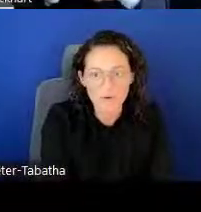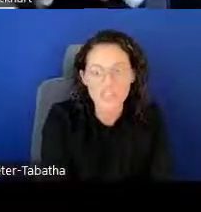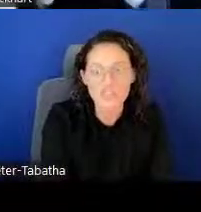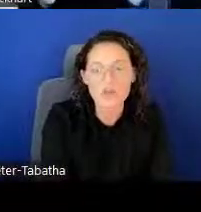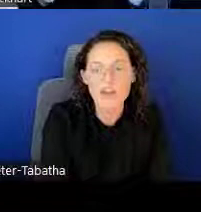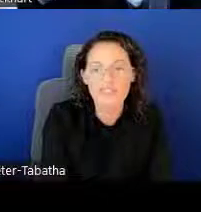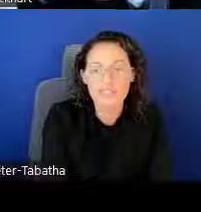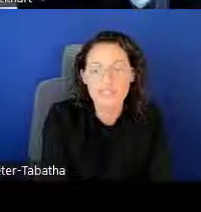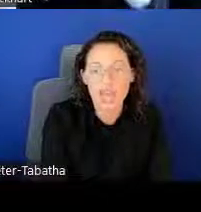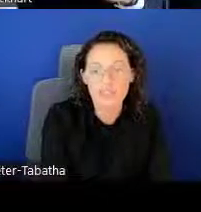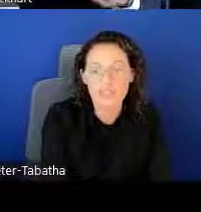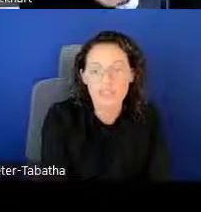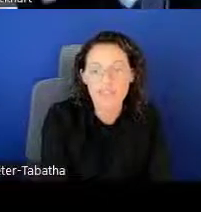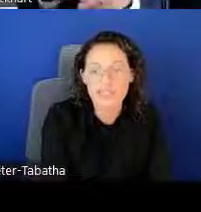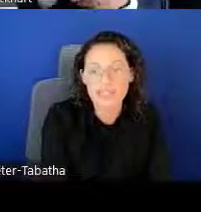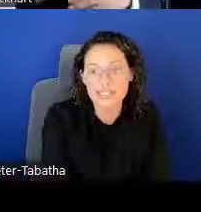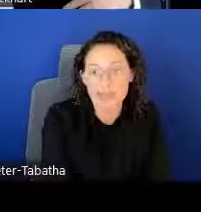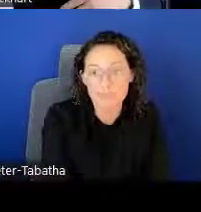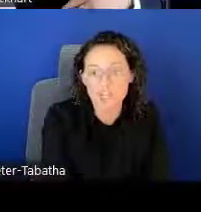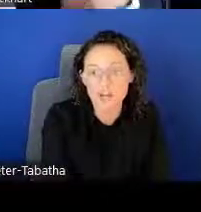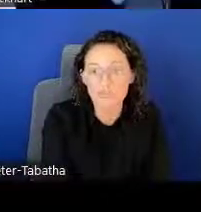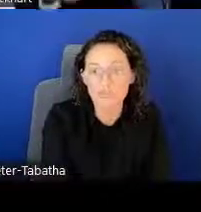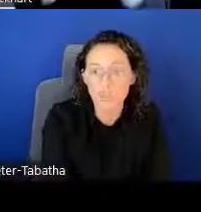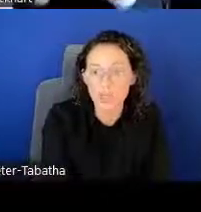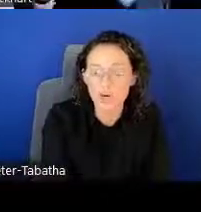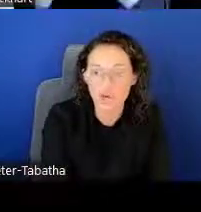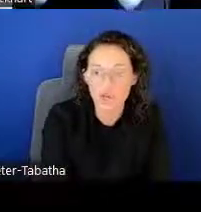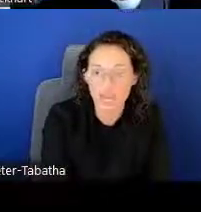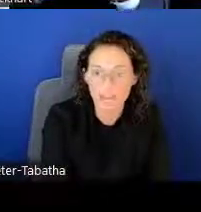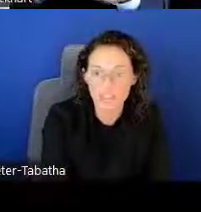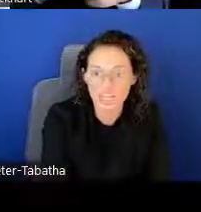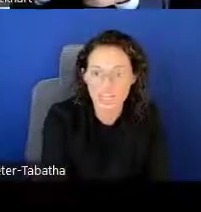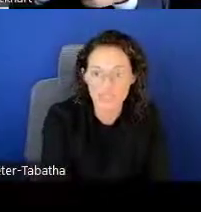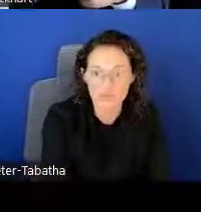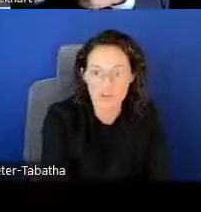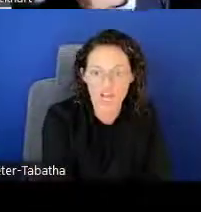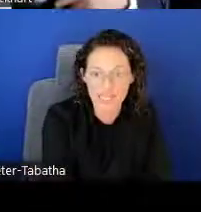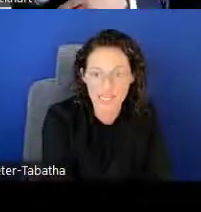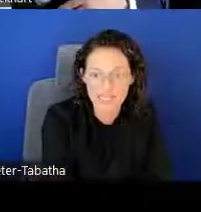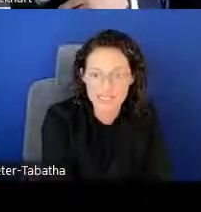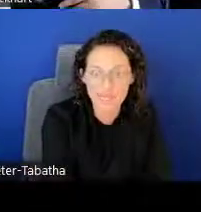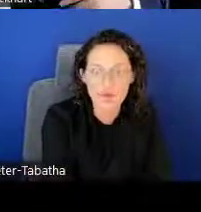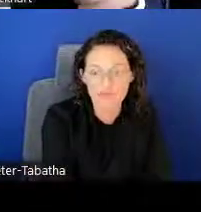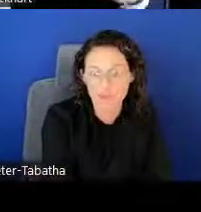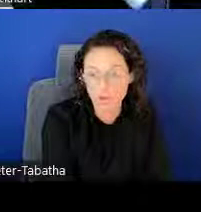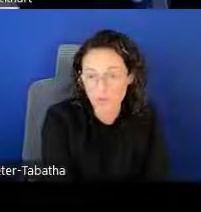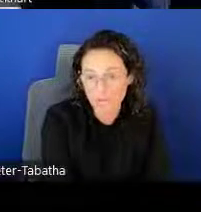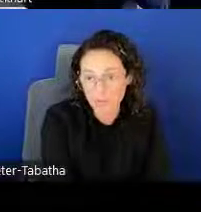We do have a slide that has a snapshot of what we call our application process road map,